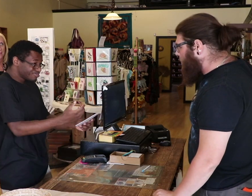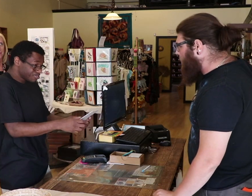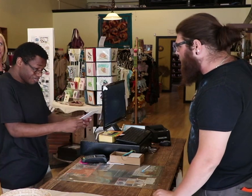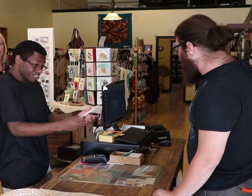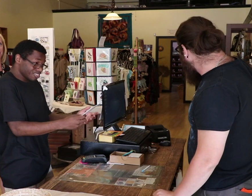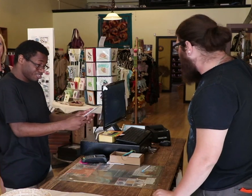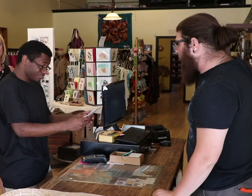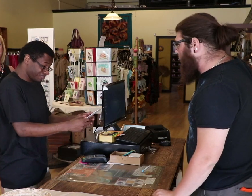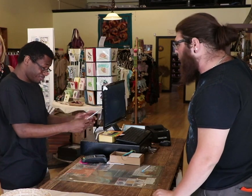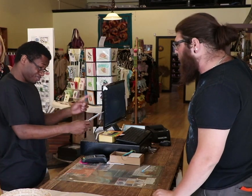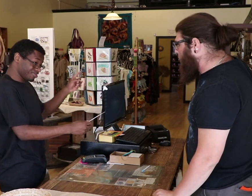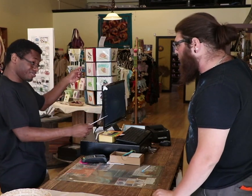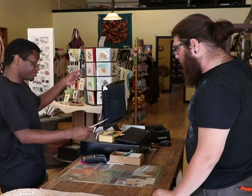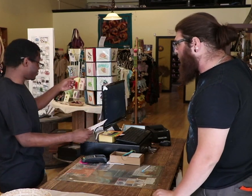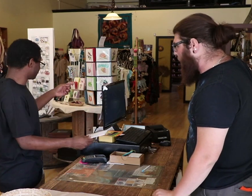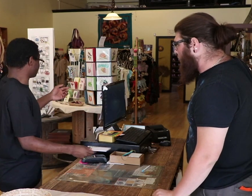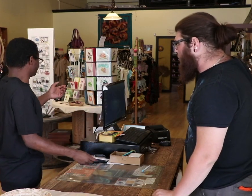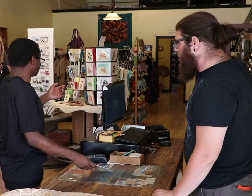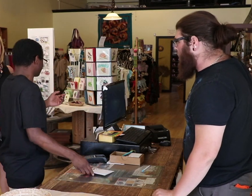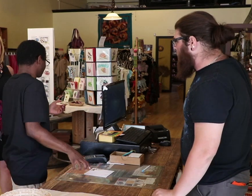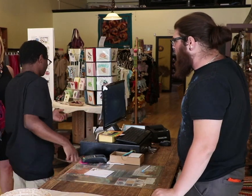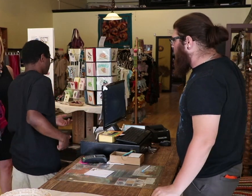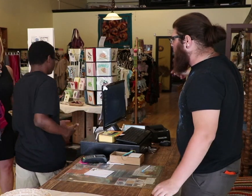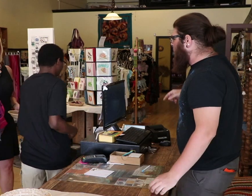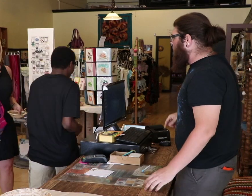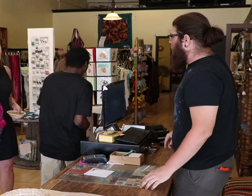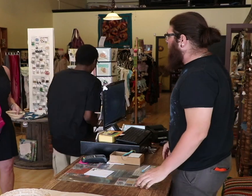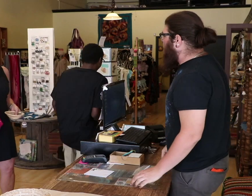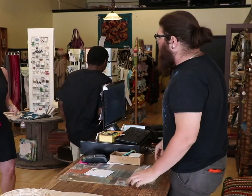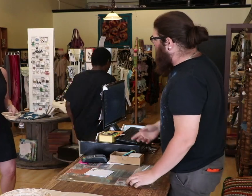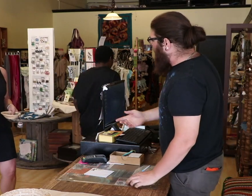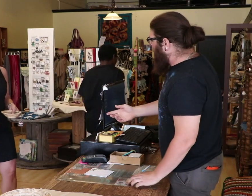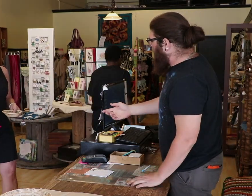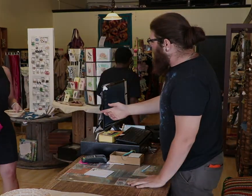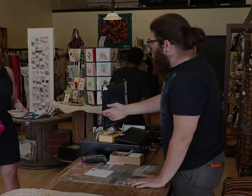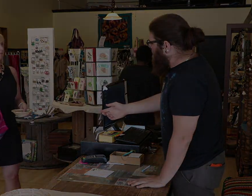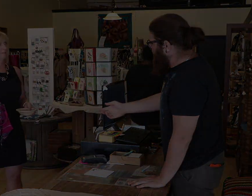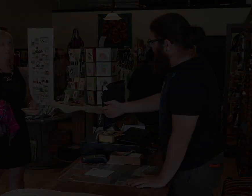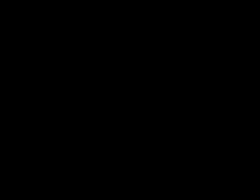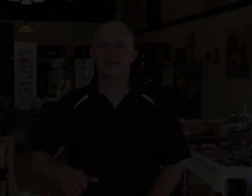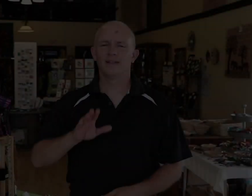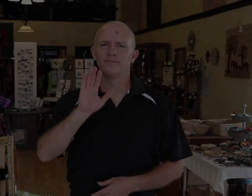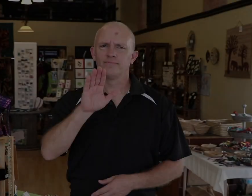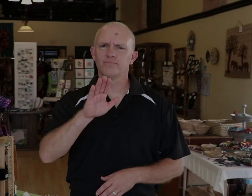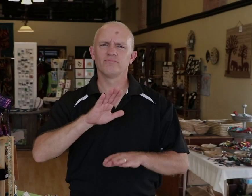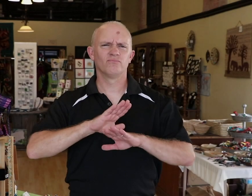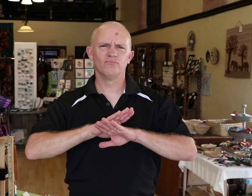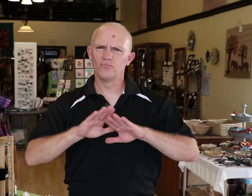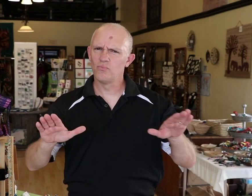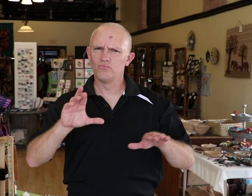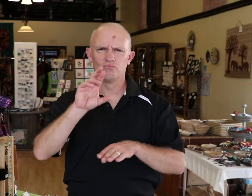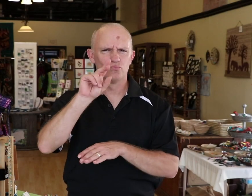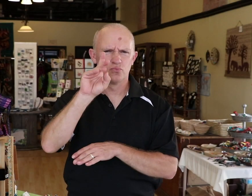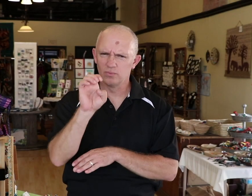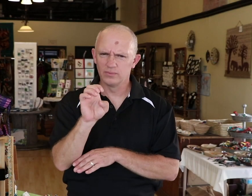Back there. Yeah. How can help you ma'am. Don't be rude.